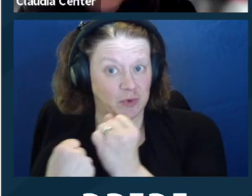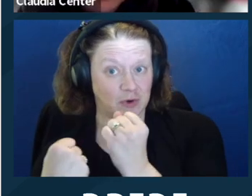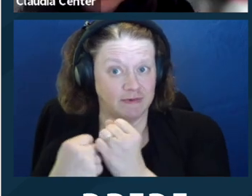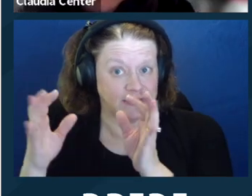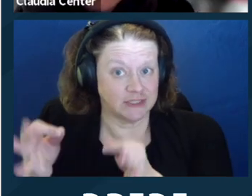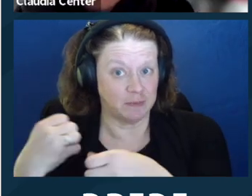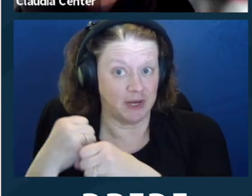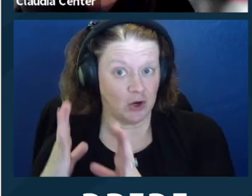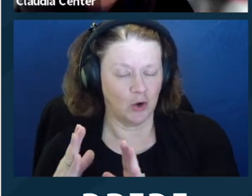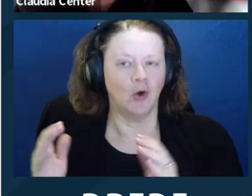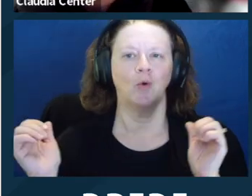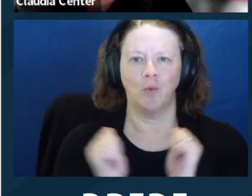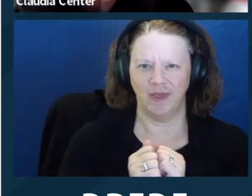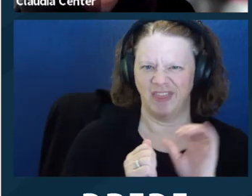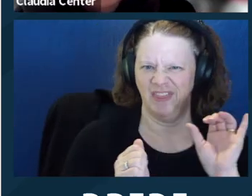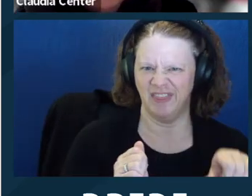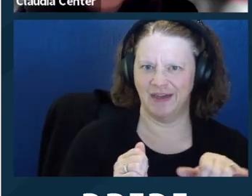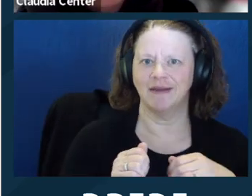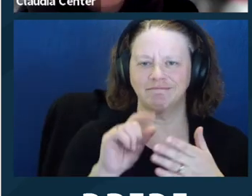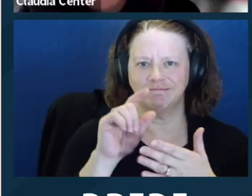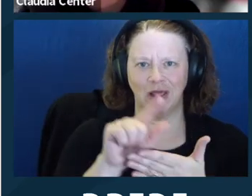two things. I'm also going to be talking about protective